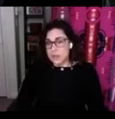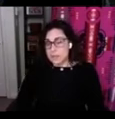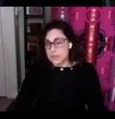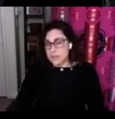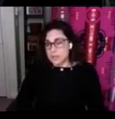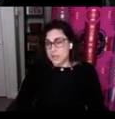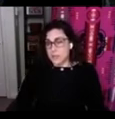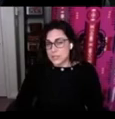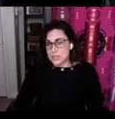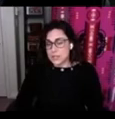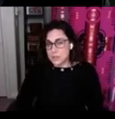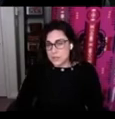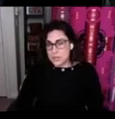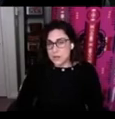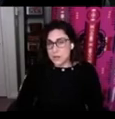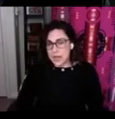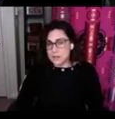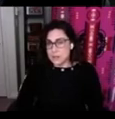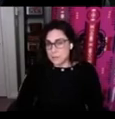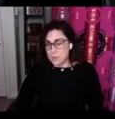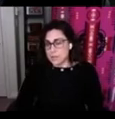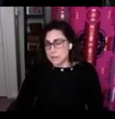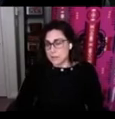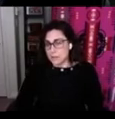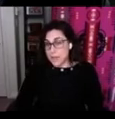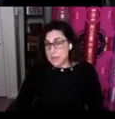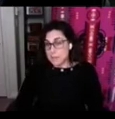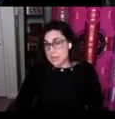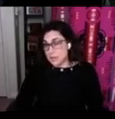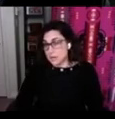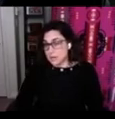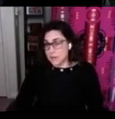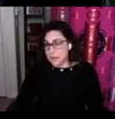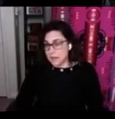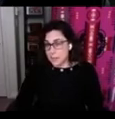means is that this is a community who has been focusing for many, many years in fact a couple